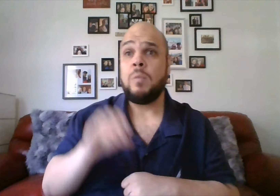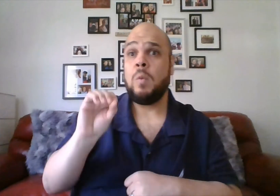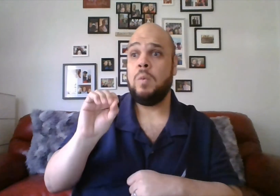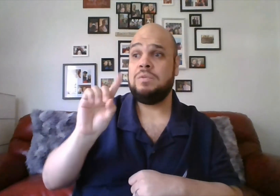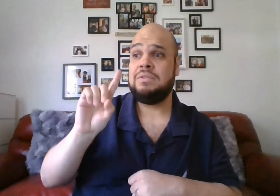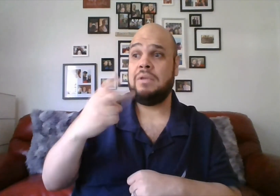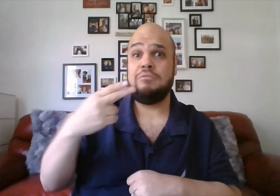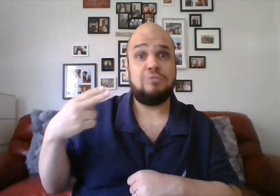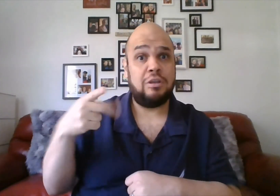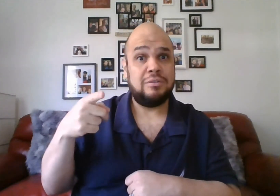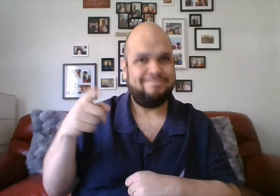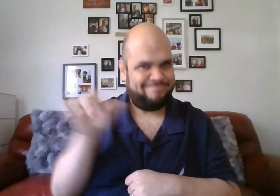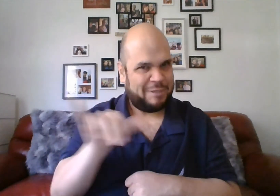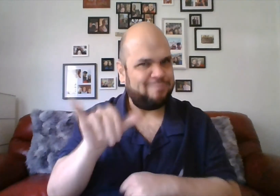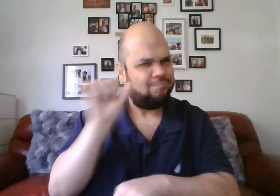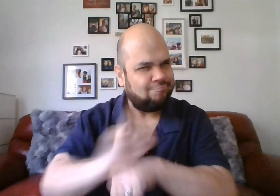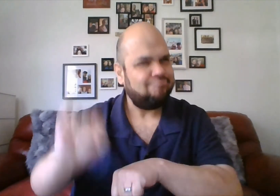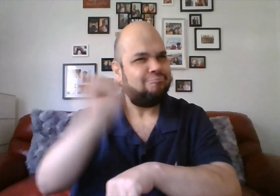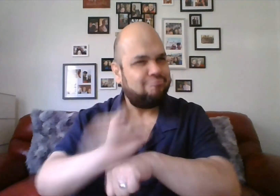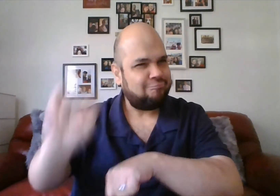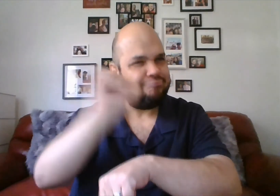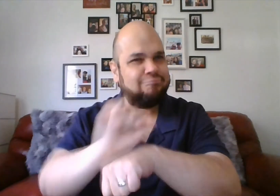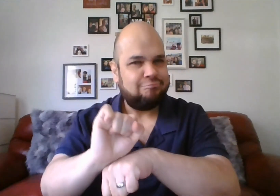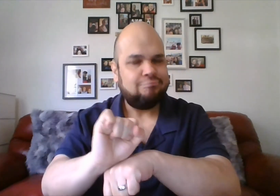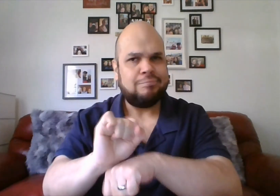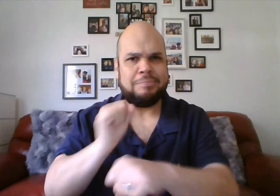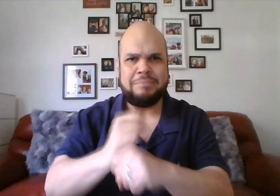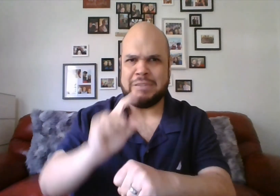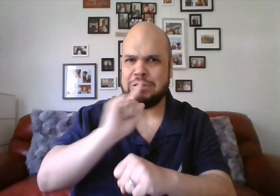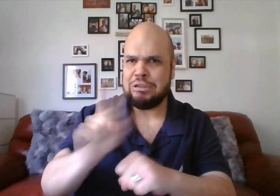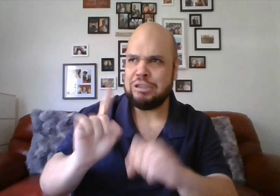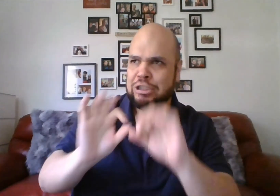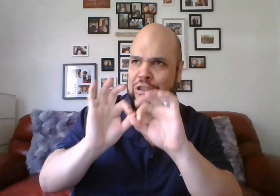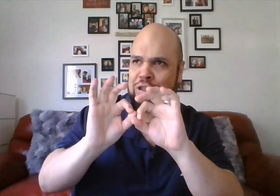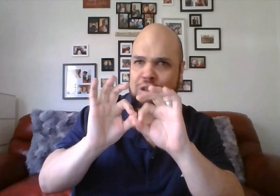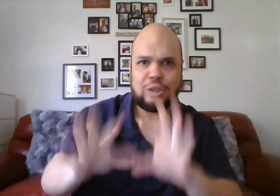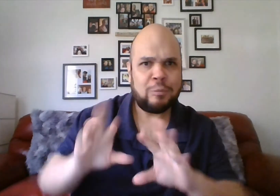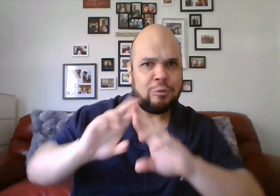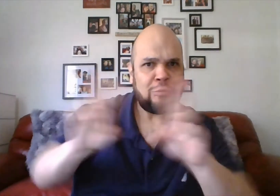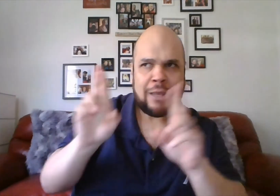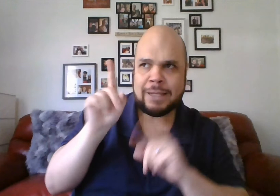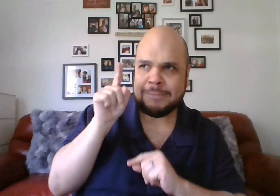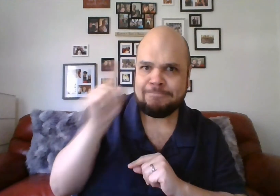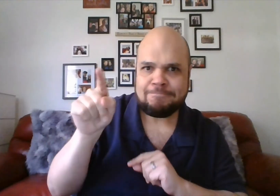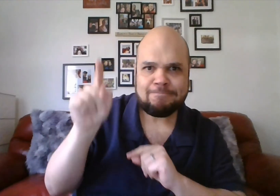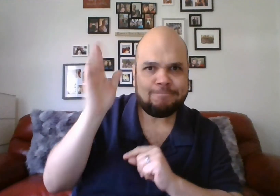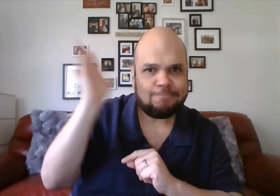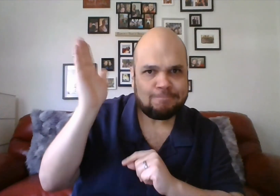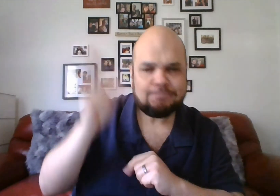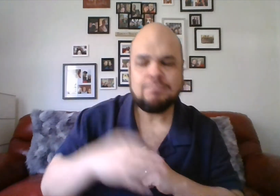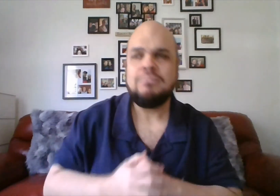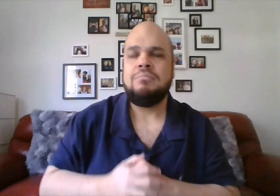The Governor's Office of the Deaf and Hard of Hearing have also been working tirelessly for us, ensuring accessibility for our community at Governor Hogan's press conferences and